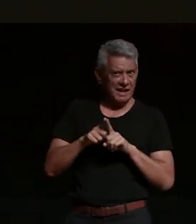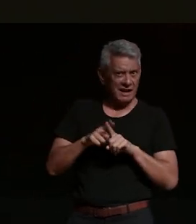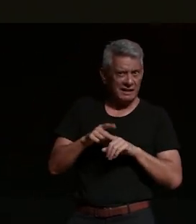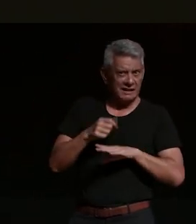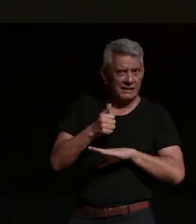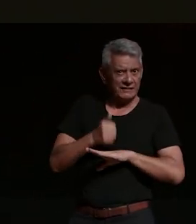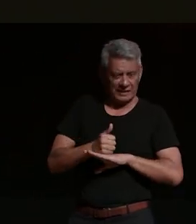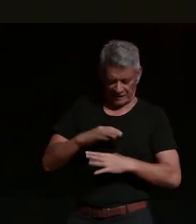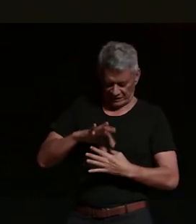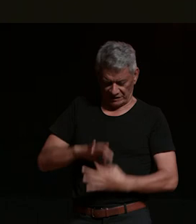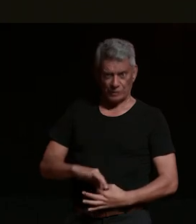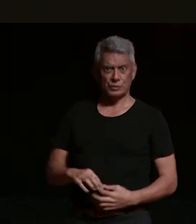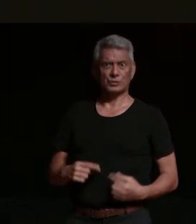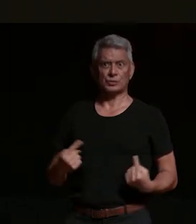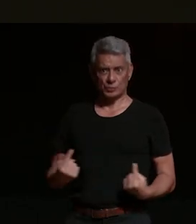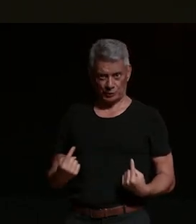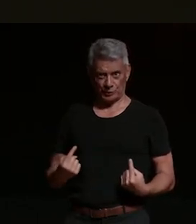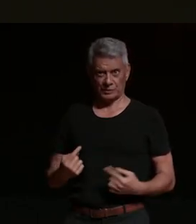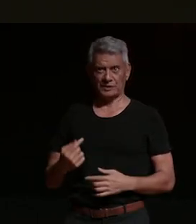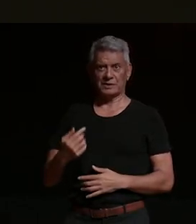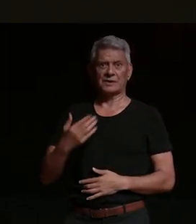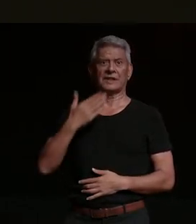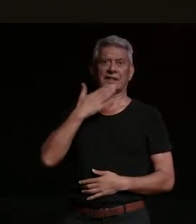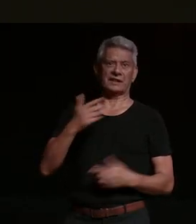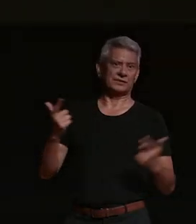thank you very much